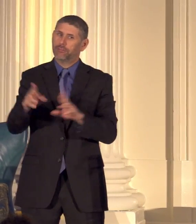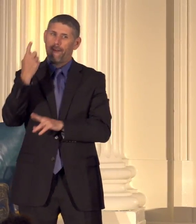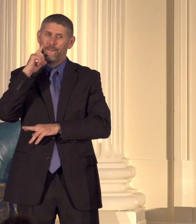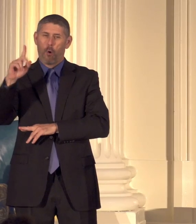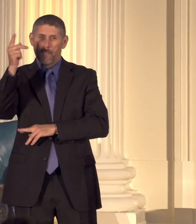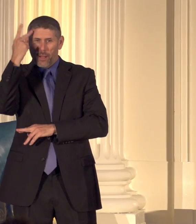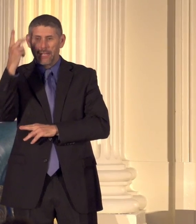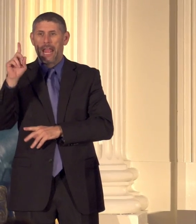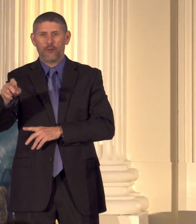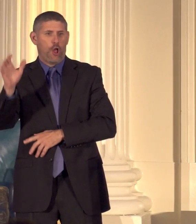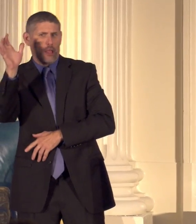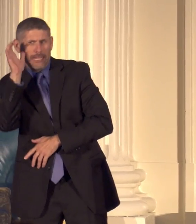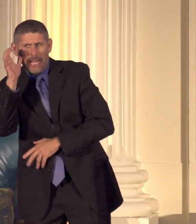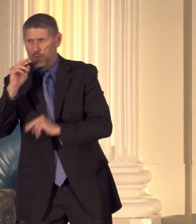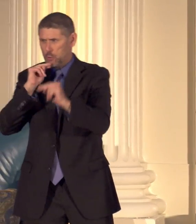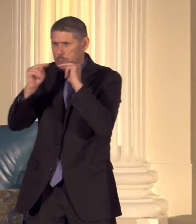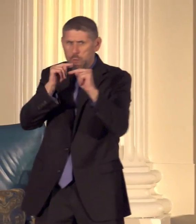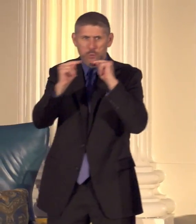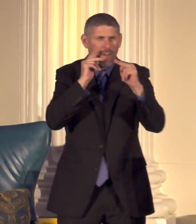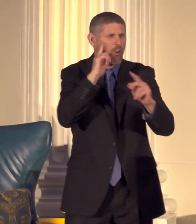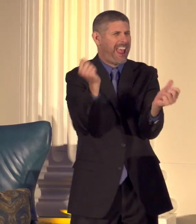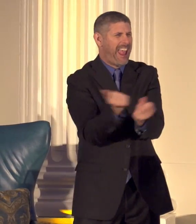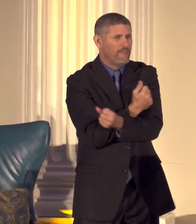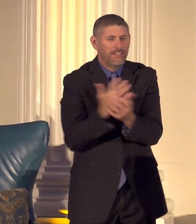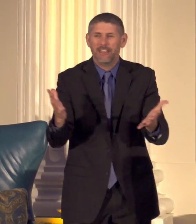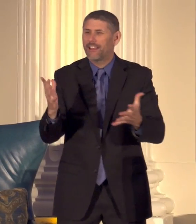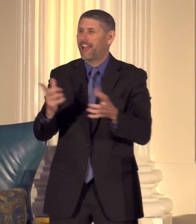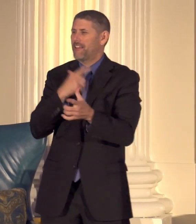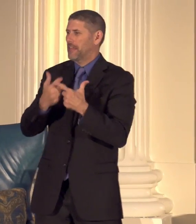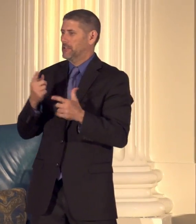listen you had to negotiate for everything and you had to sometimes just